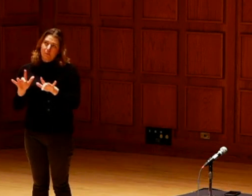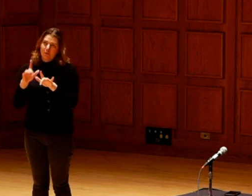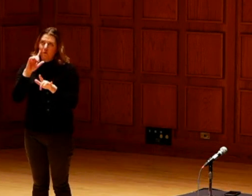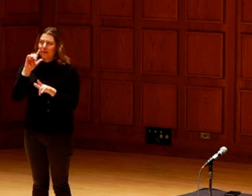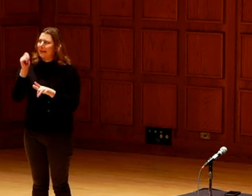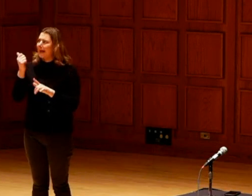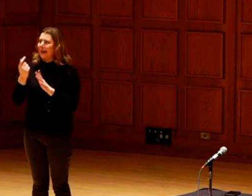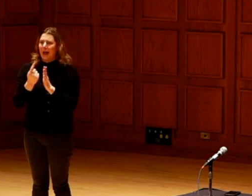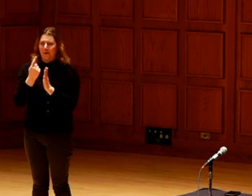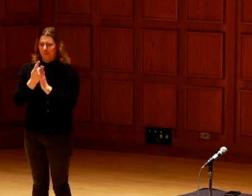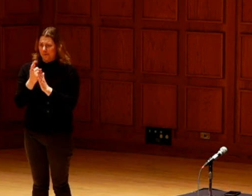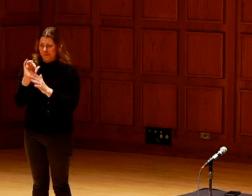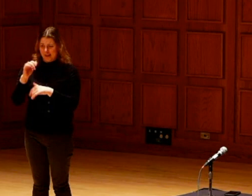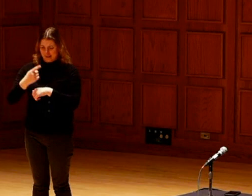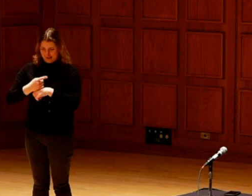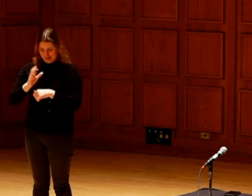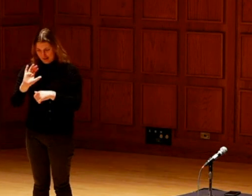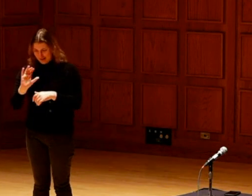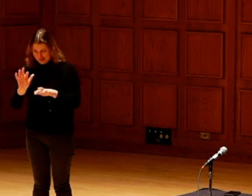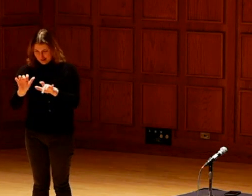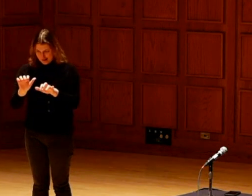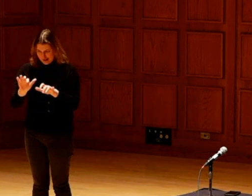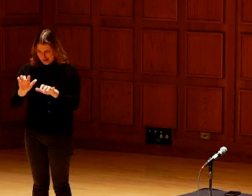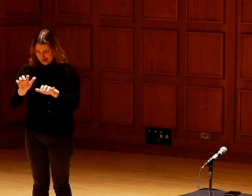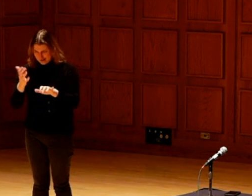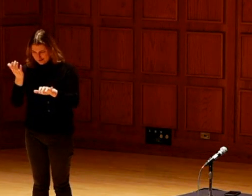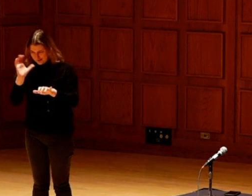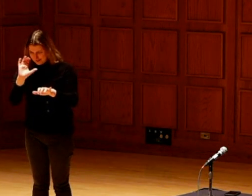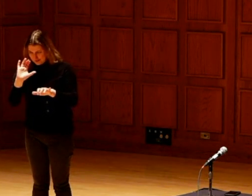Rematriation. I was at my computer for about ten hours that day trying to find her.